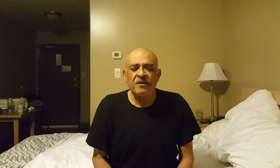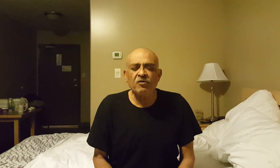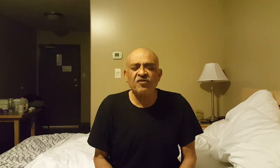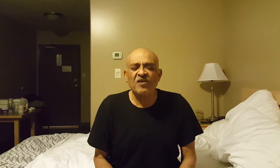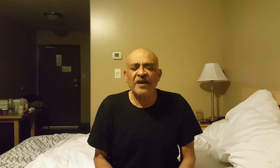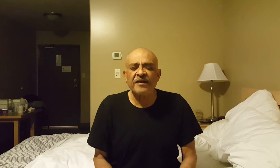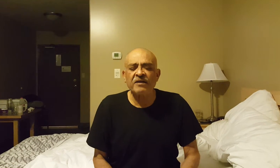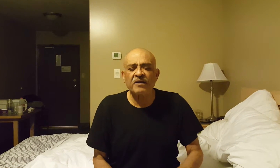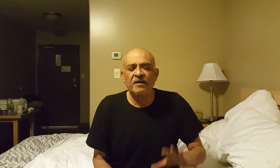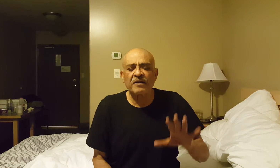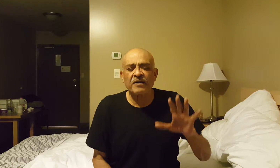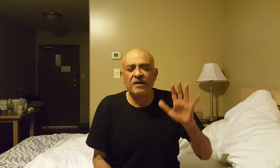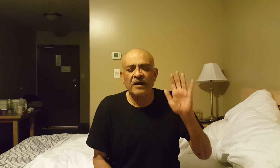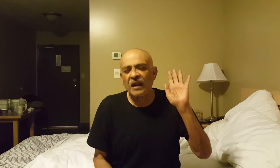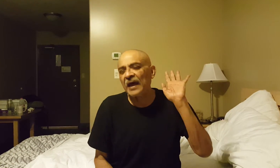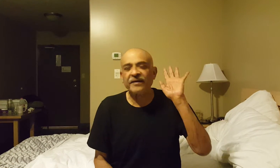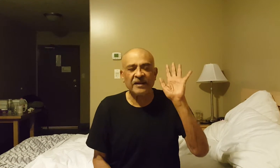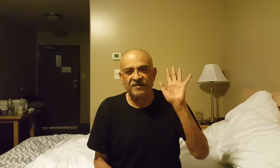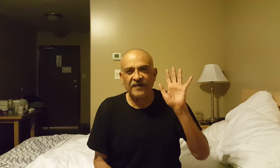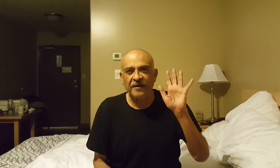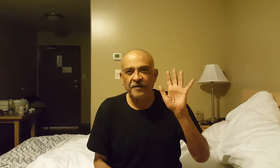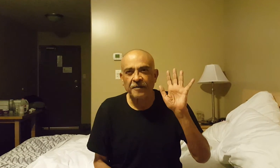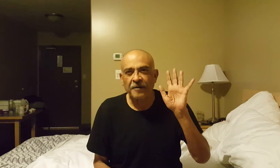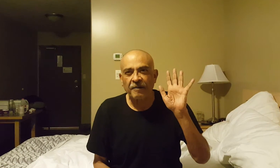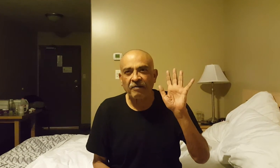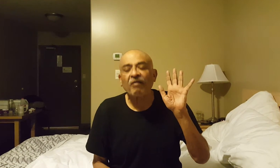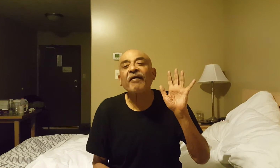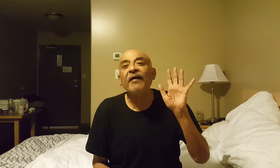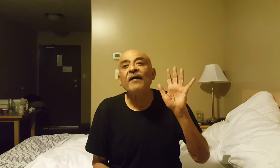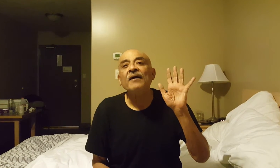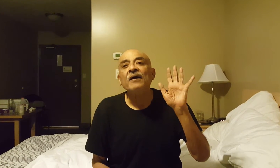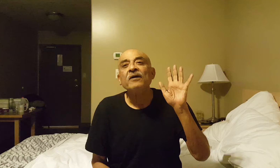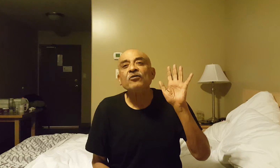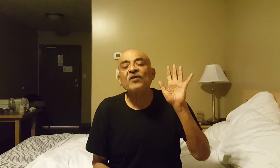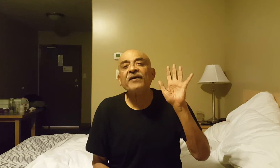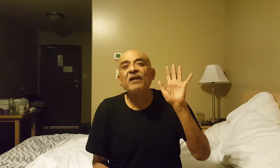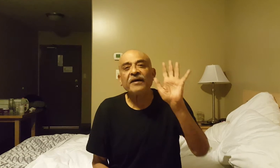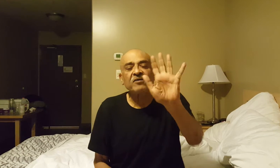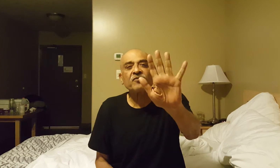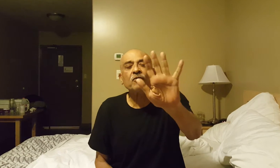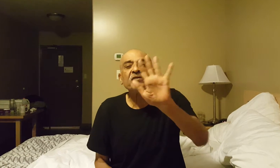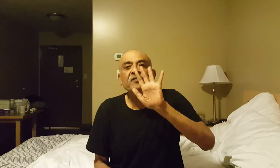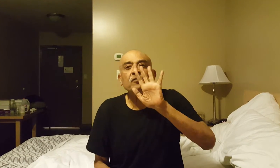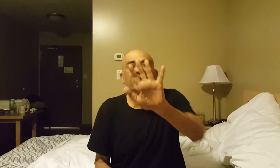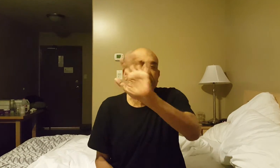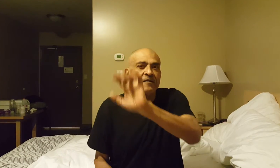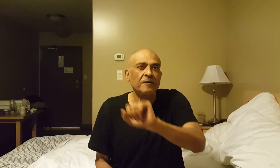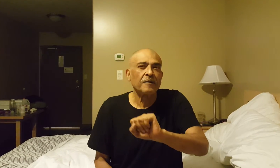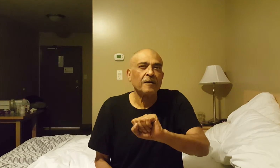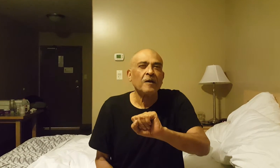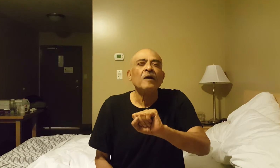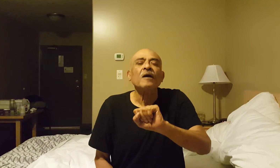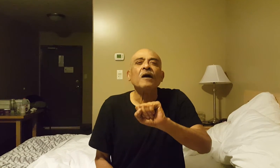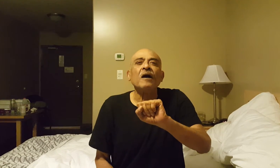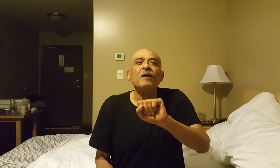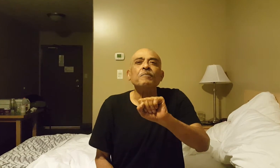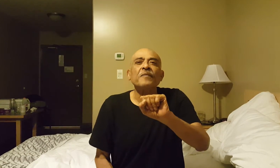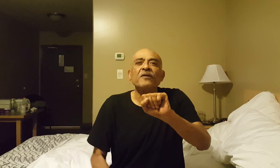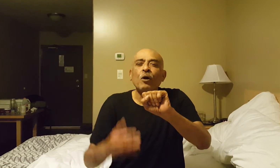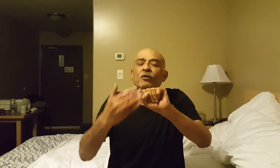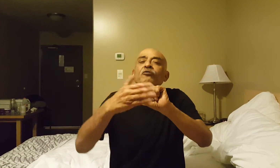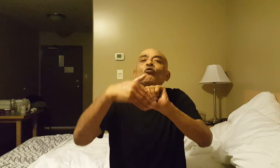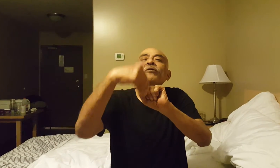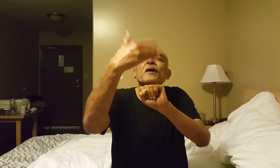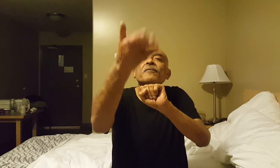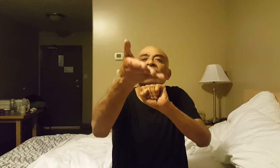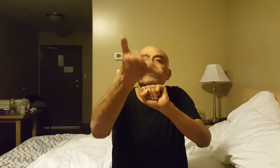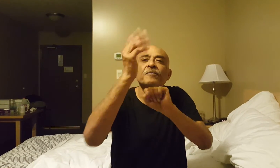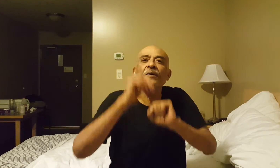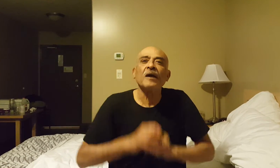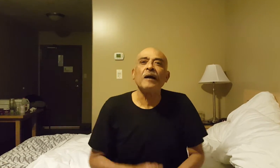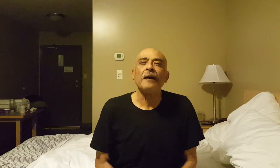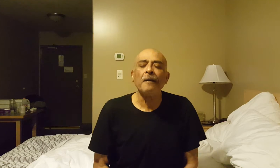you shine a light, let's say okay, you shine a light through these two slits onto the the